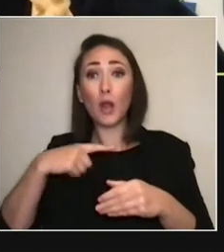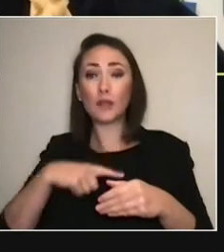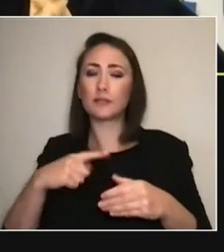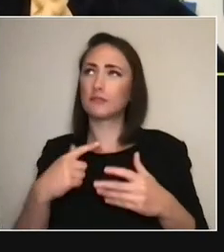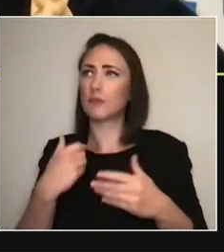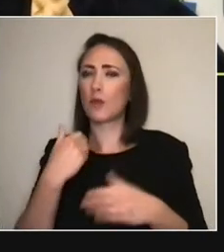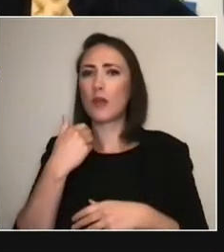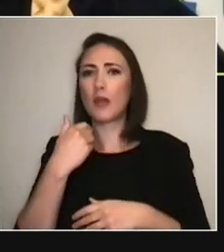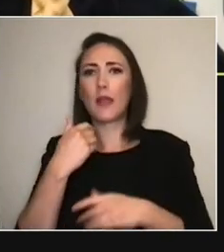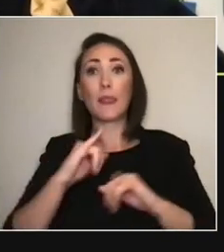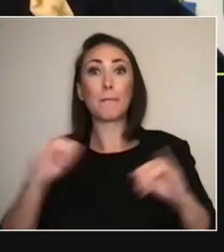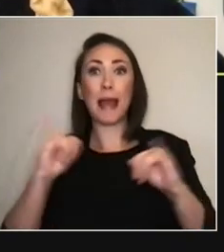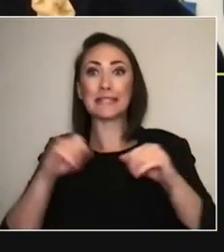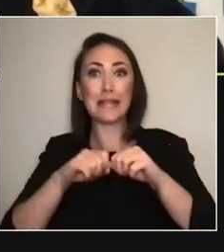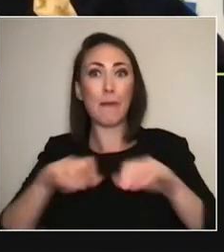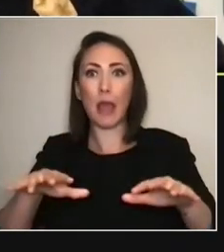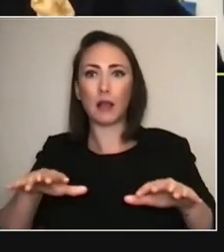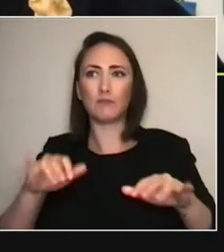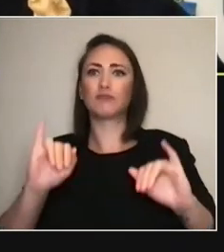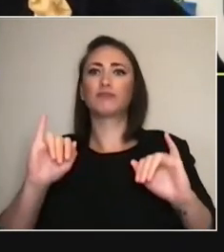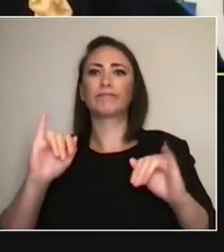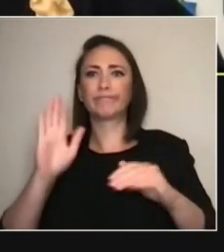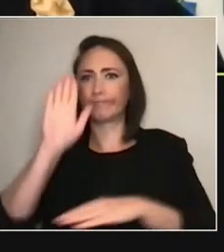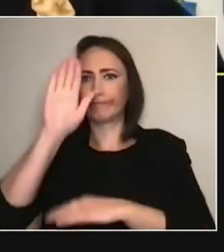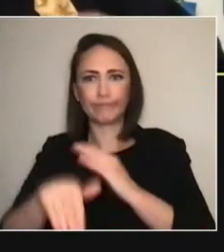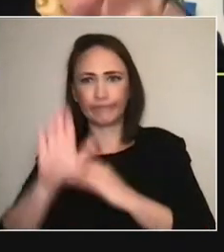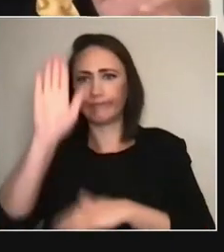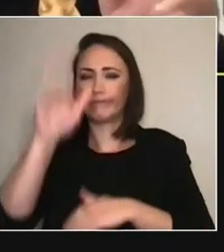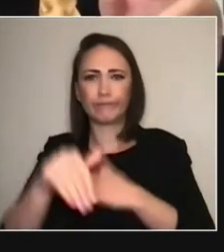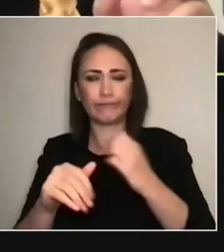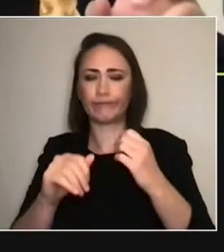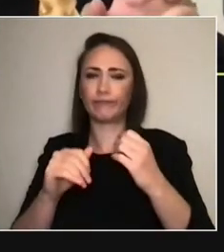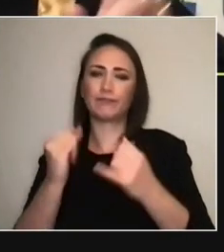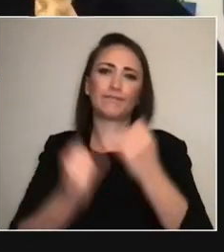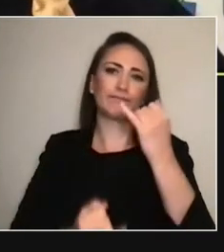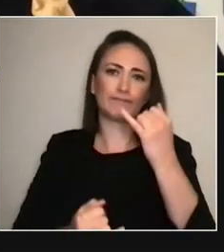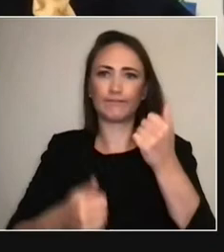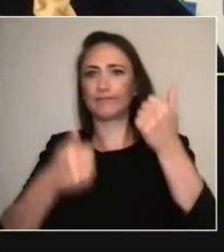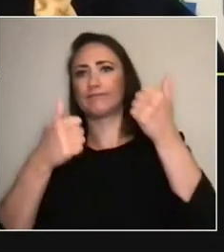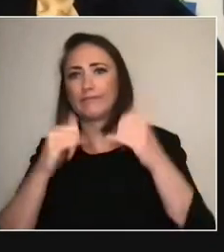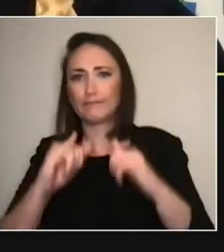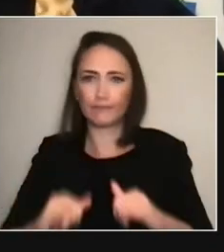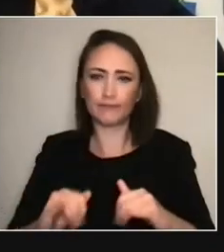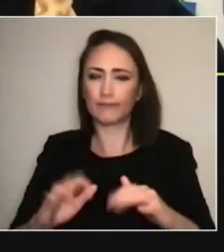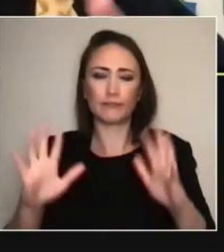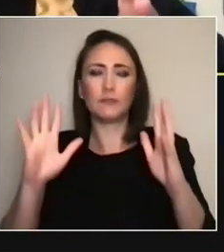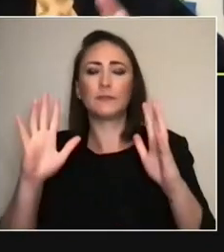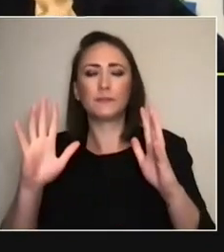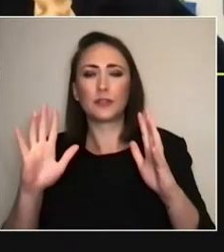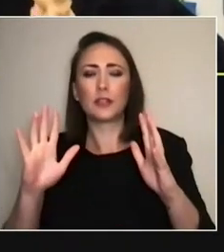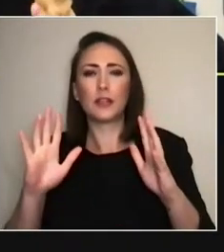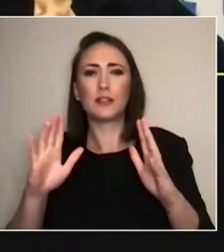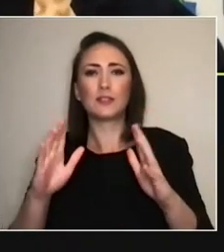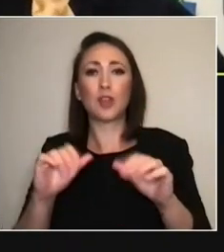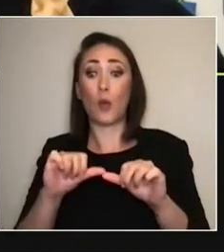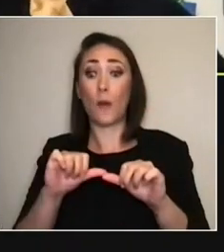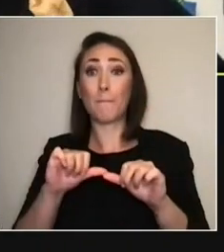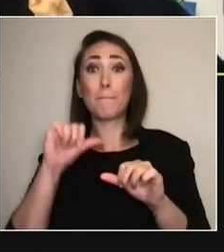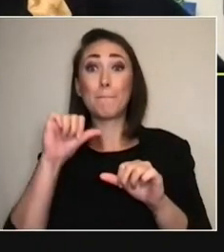so I feel like this race to a post-COVID life is— I don't think it exists, you know.